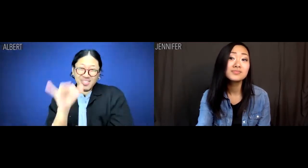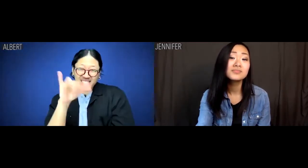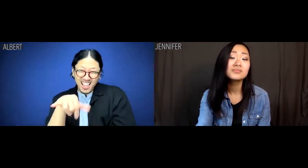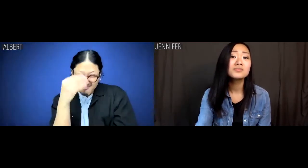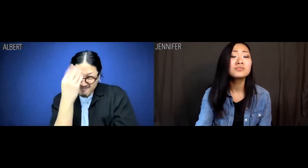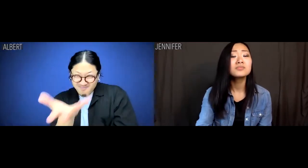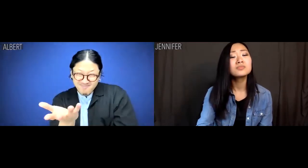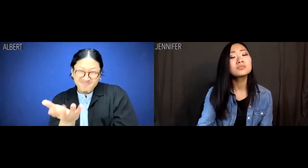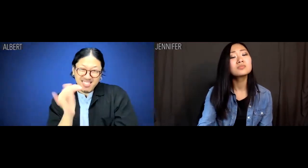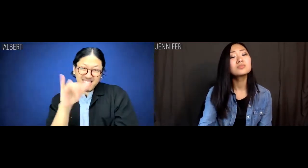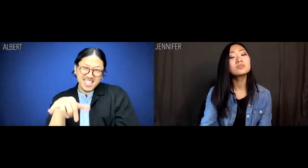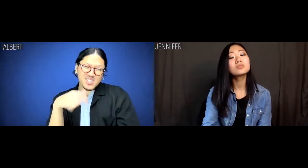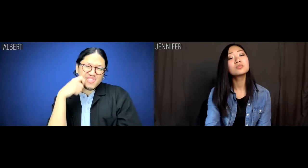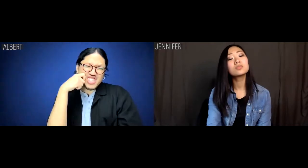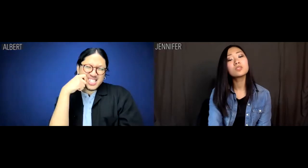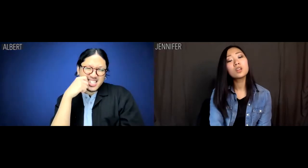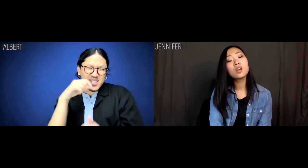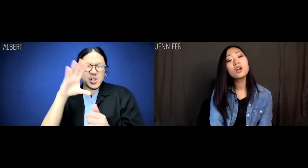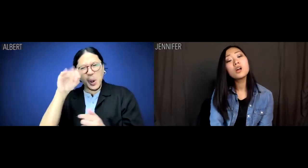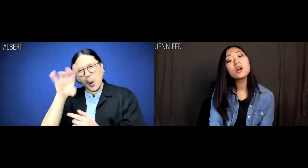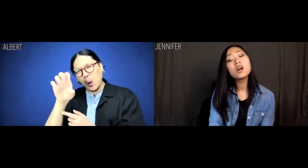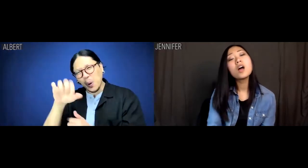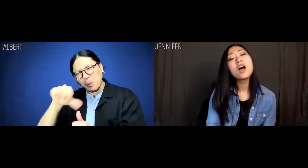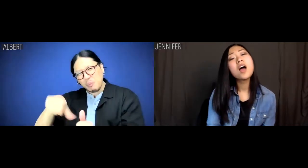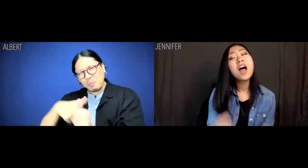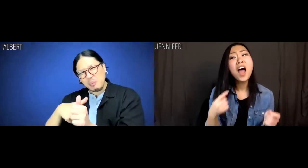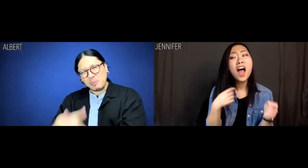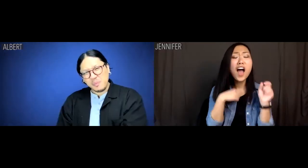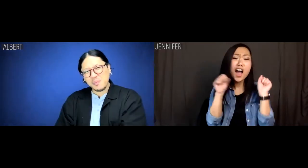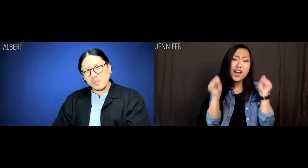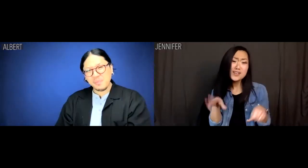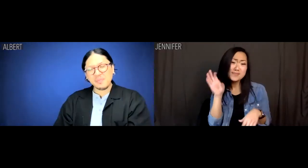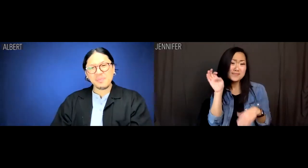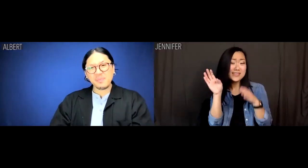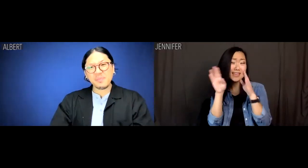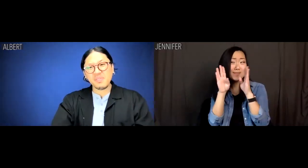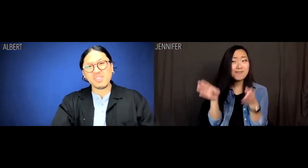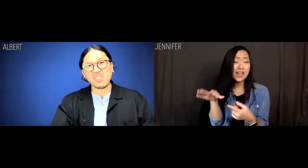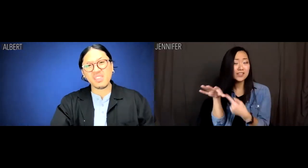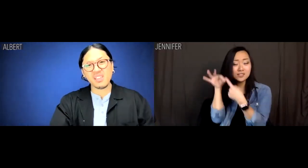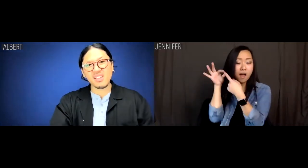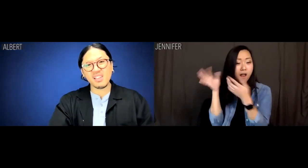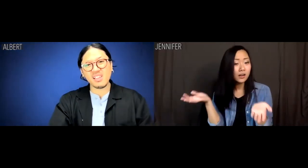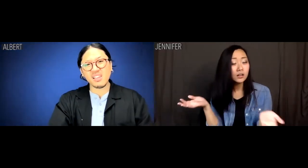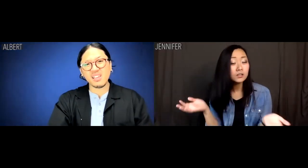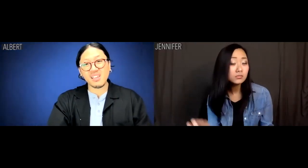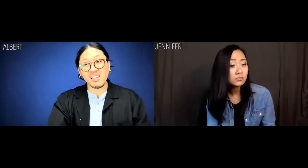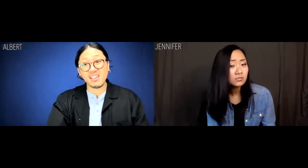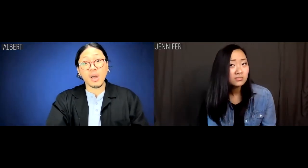These are racialized code words. Jennifer: I could be exotic.